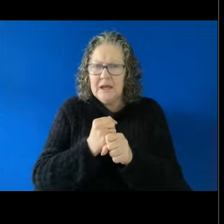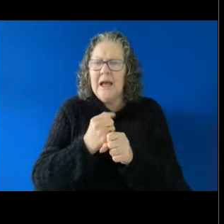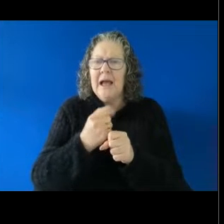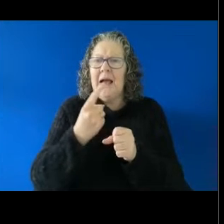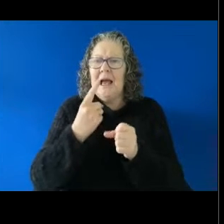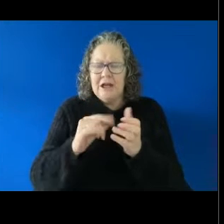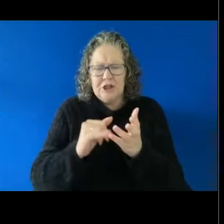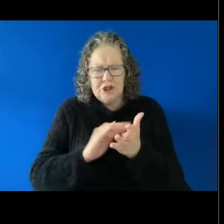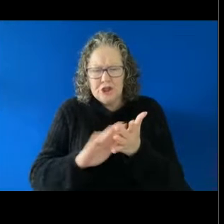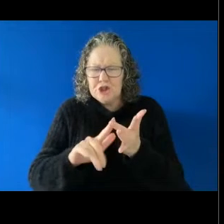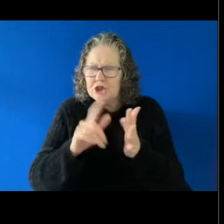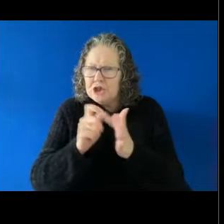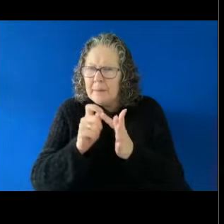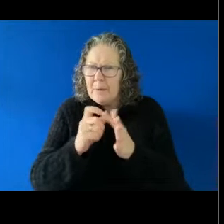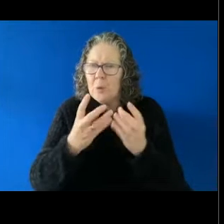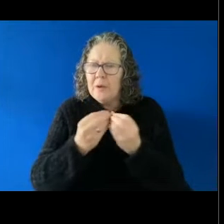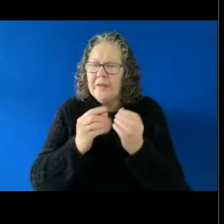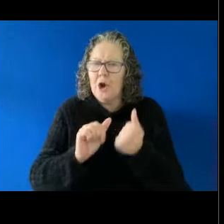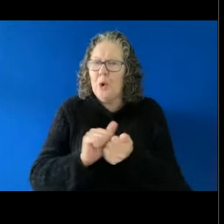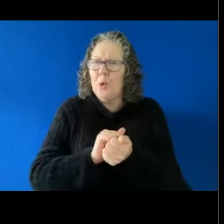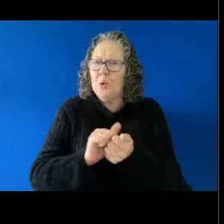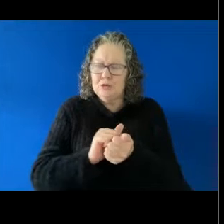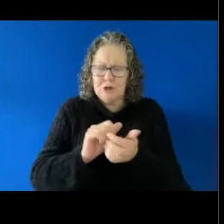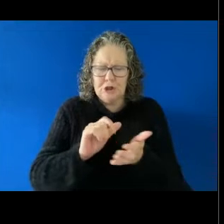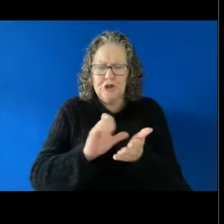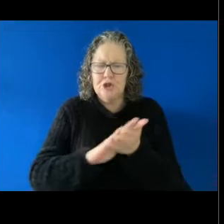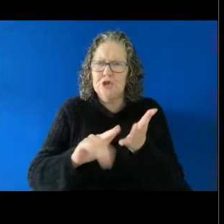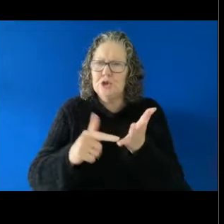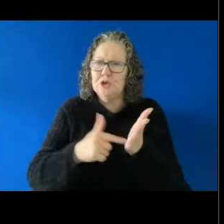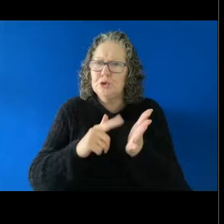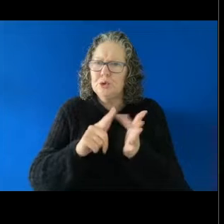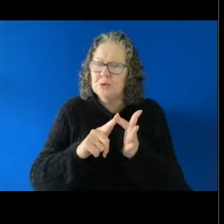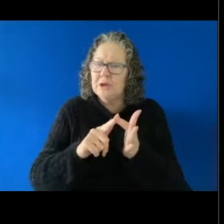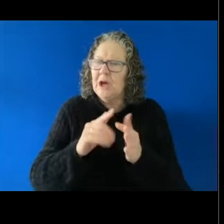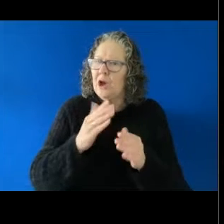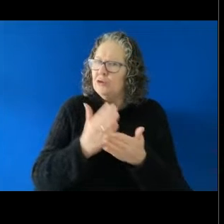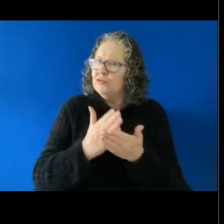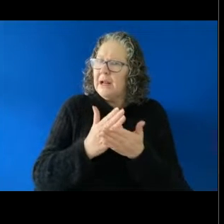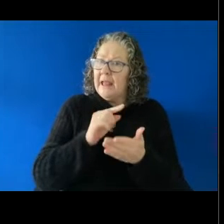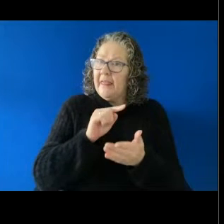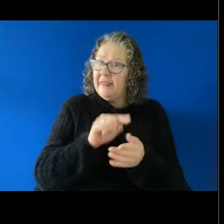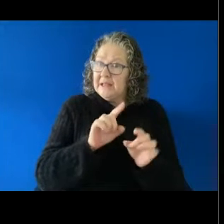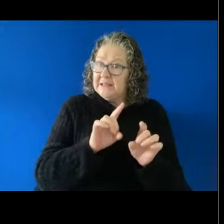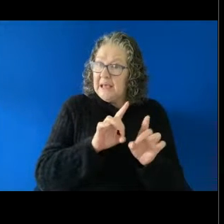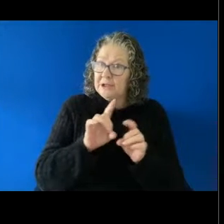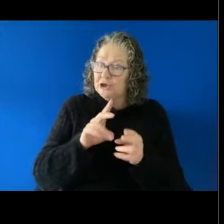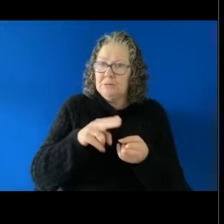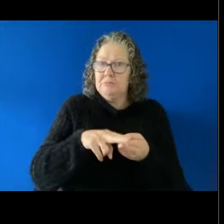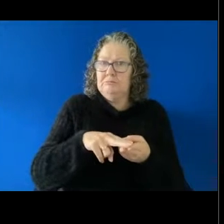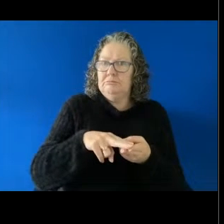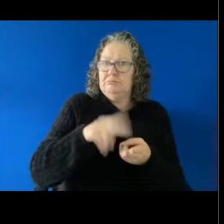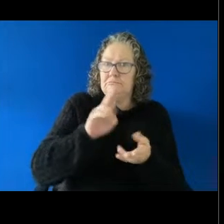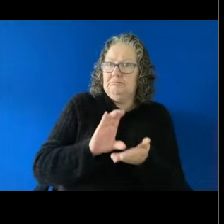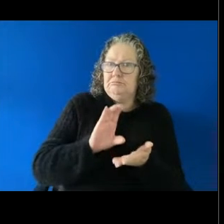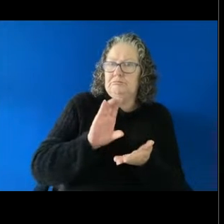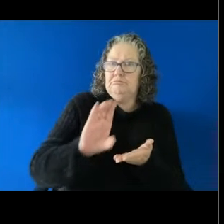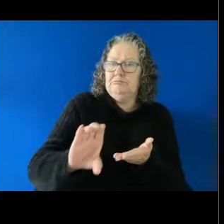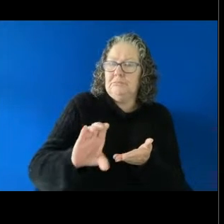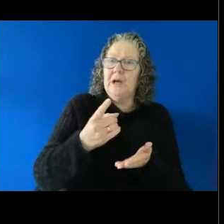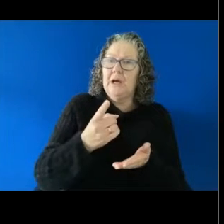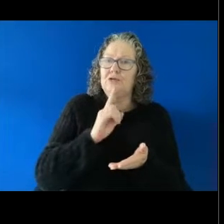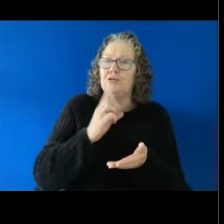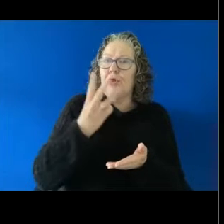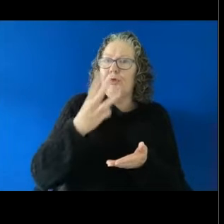where the amount of general and aggravated damages was increased to 130,000 and that was on appeal